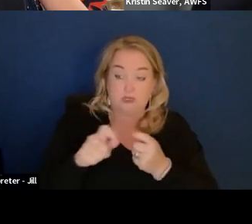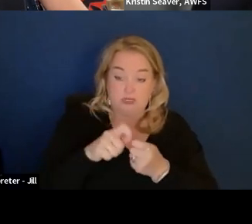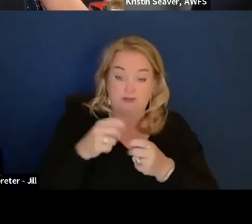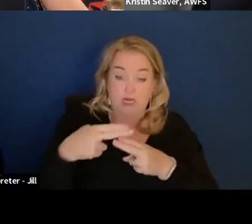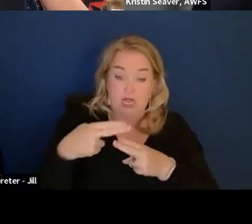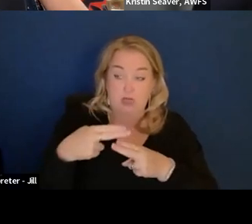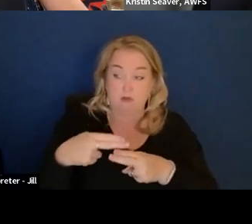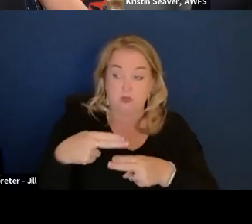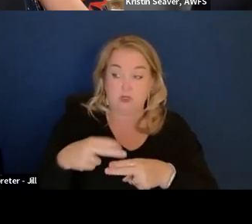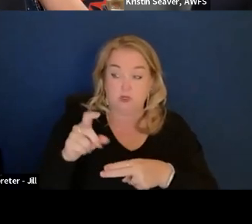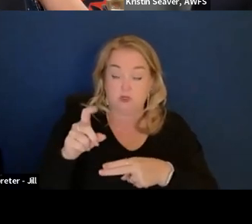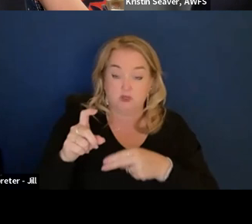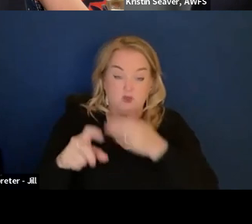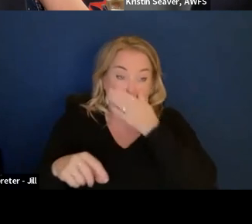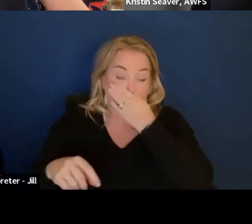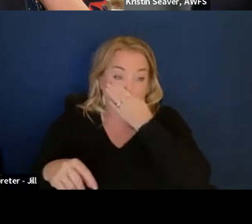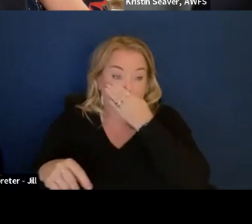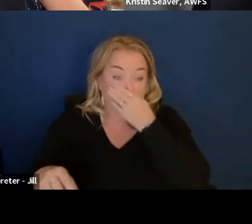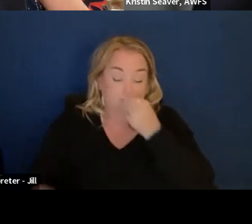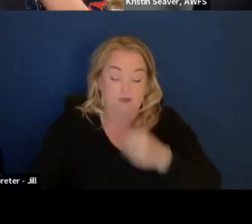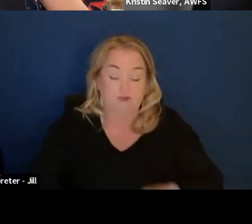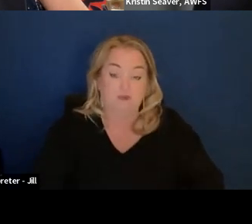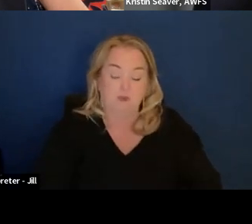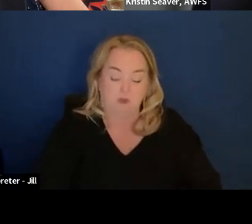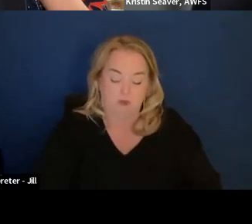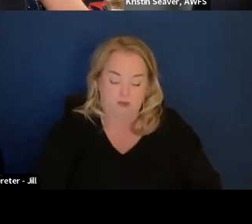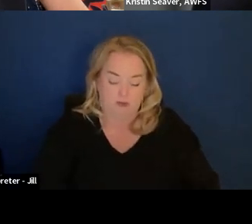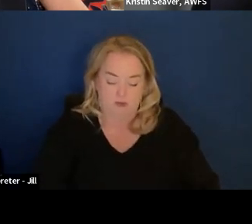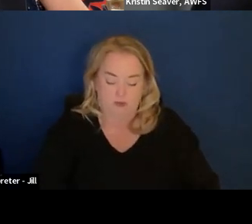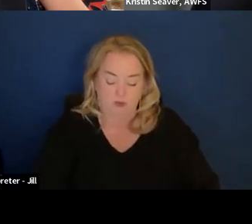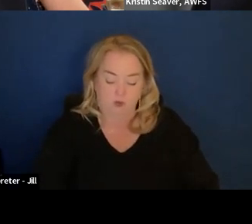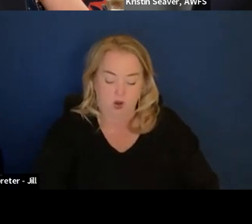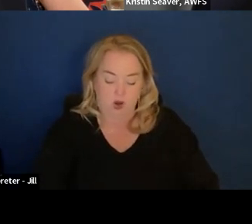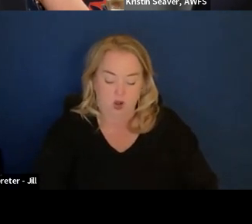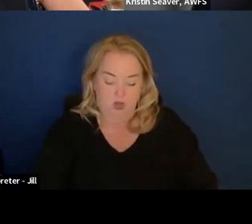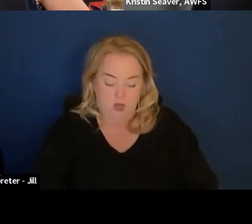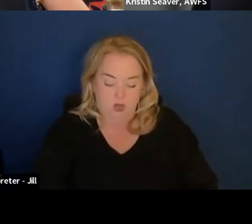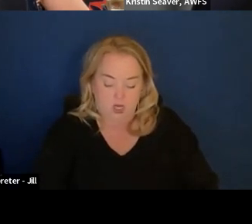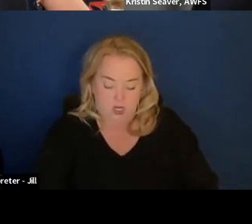And one is top of mind. Because you have your recommendations.